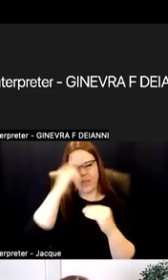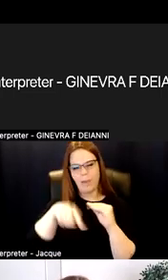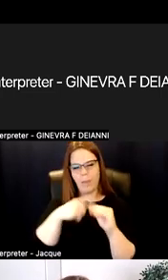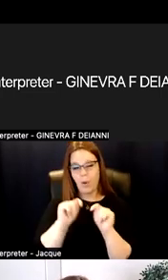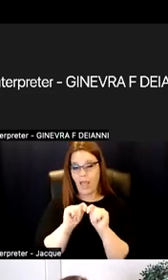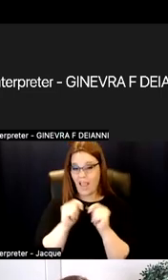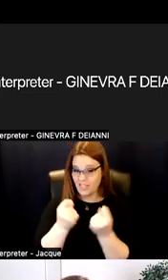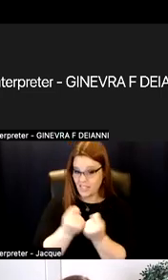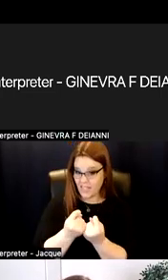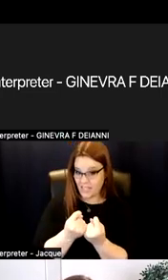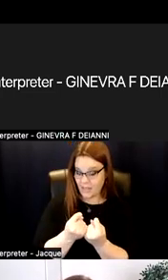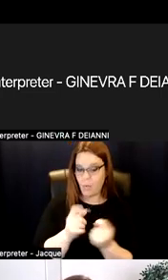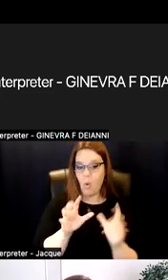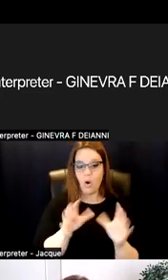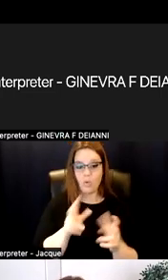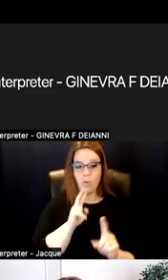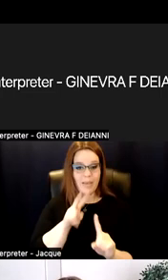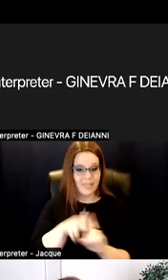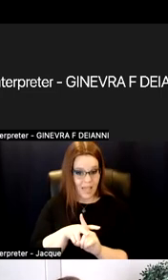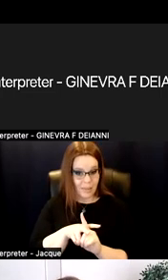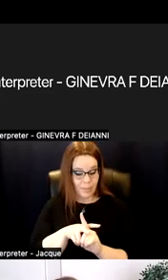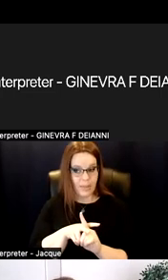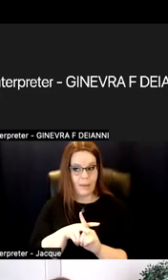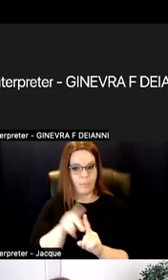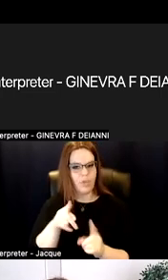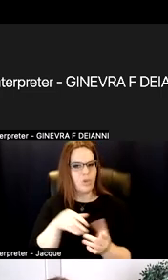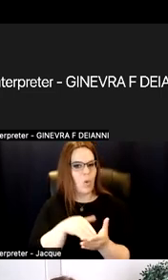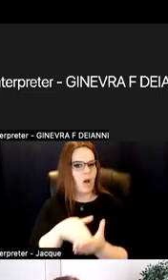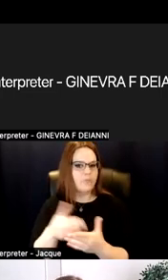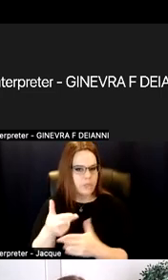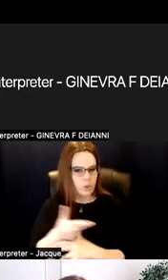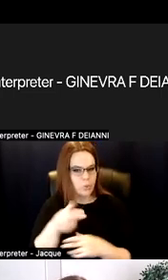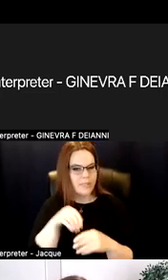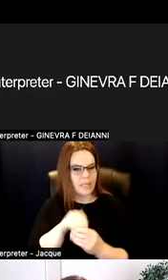assignment that you often use, and of course, that you teach.